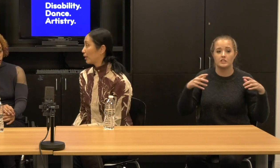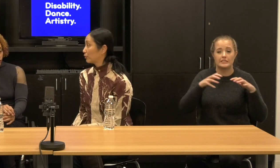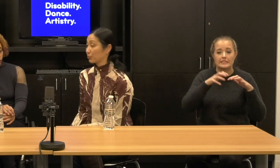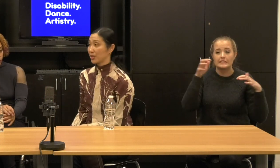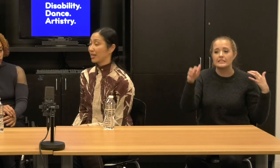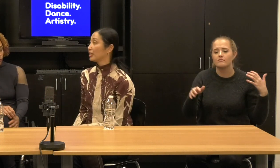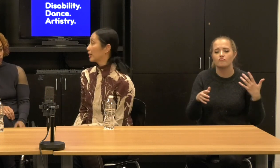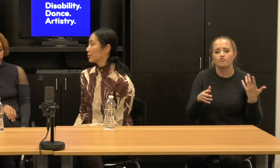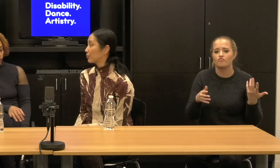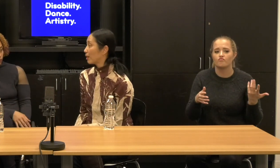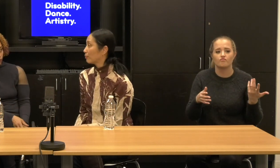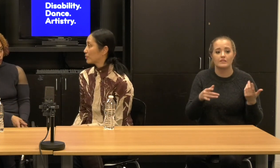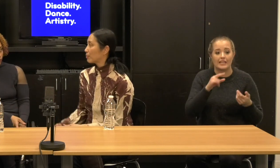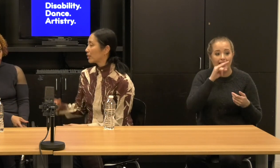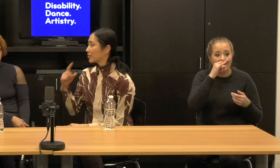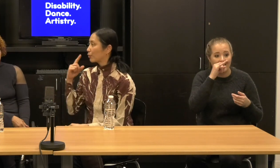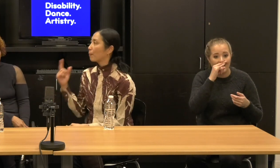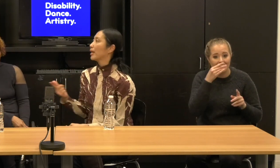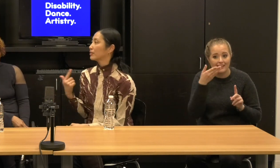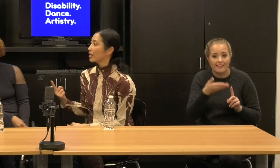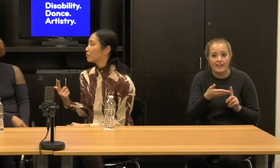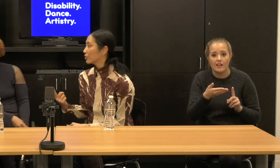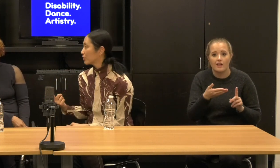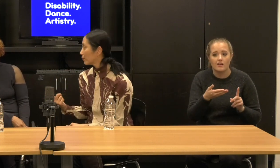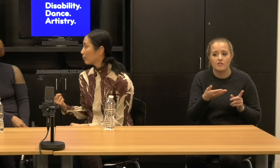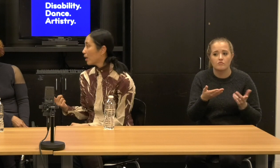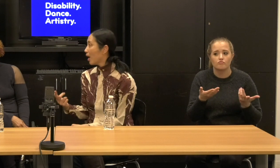I don't see any kids around, is it because I don't pay attention to them.